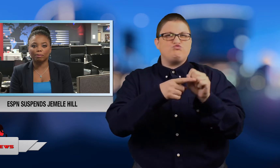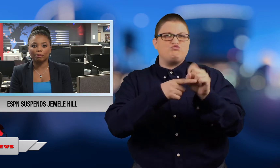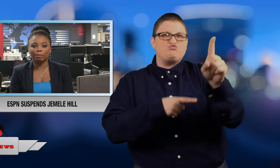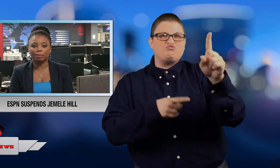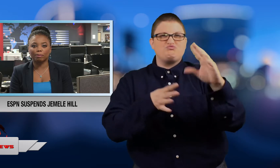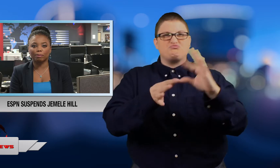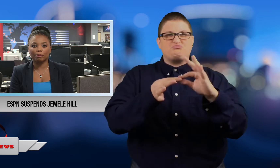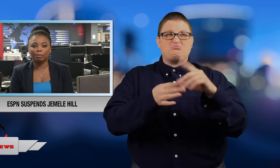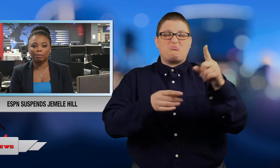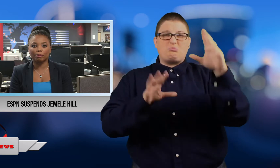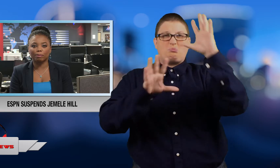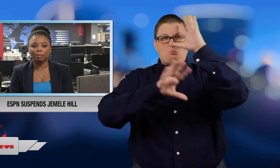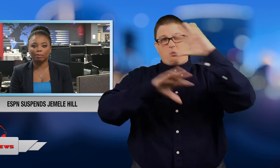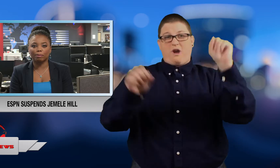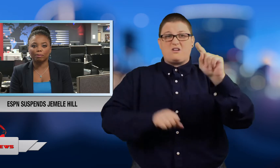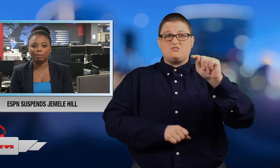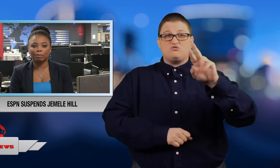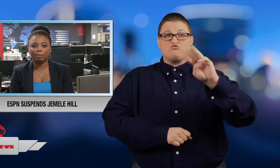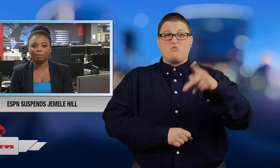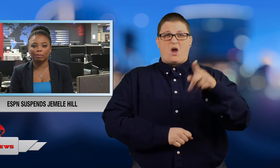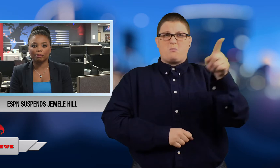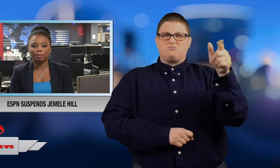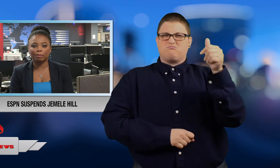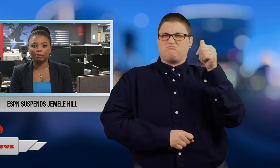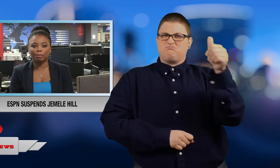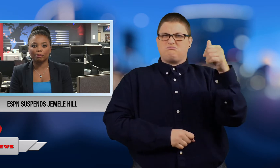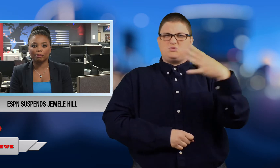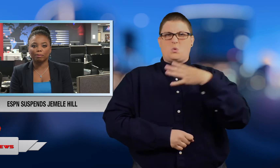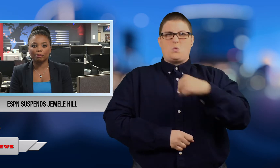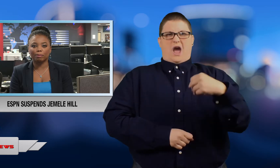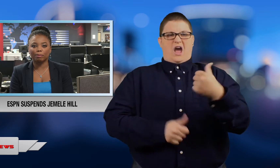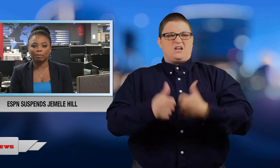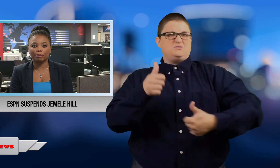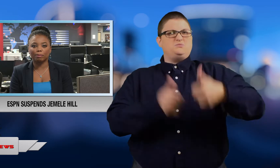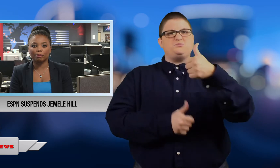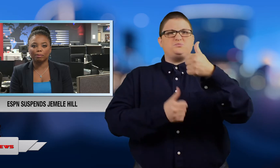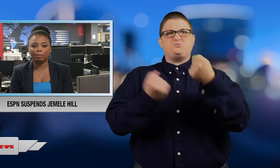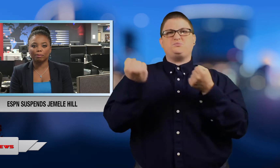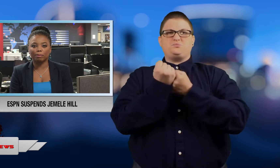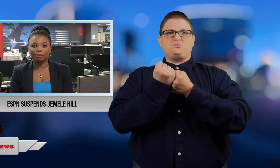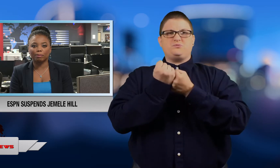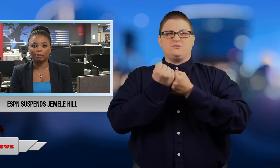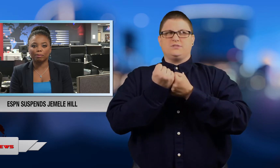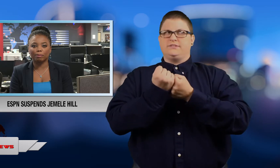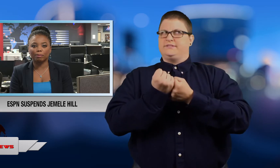President Trump was a white supremacist.